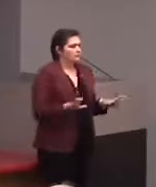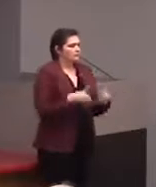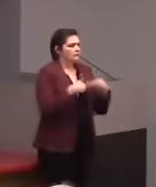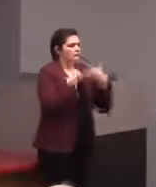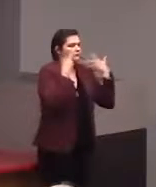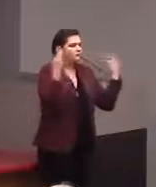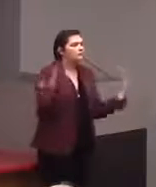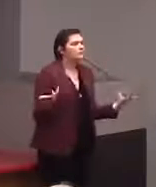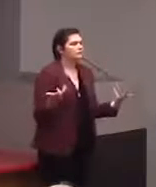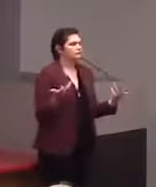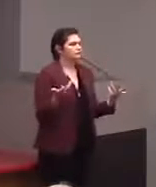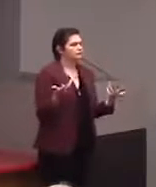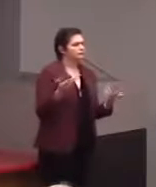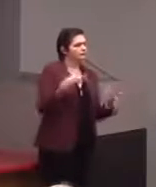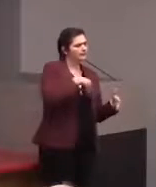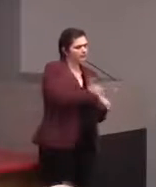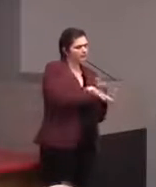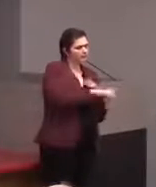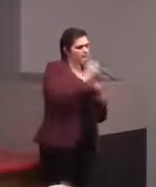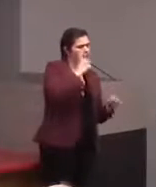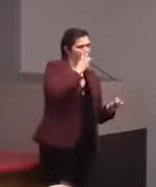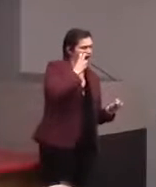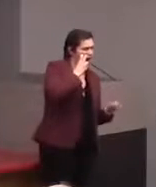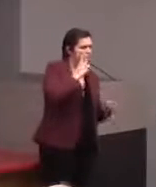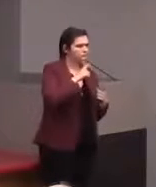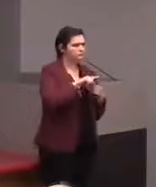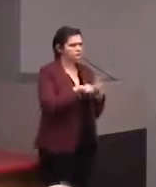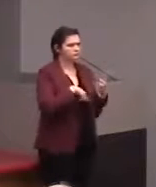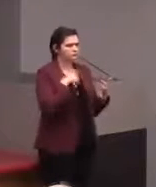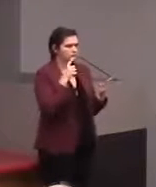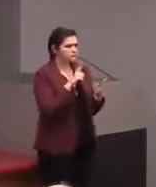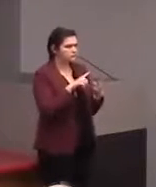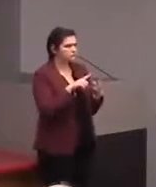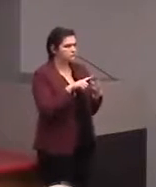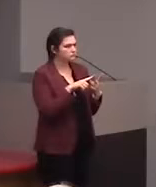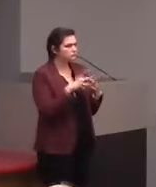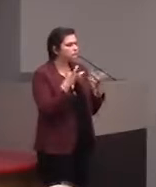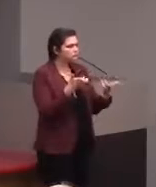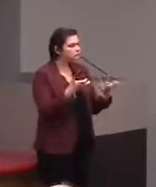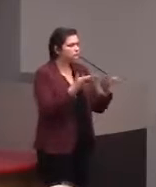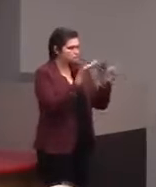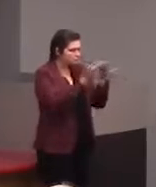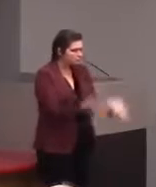not only is accessible for blind people, but the idea is to create a really cool